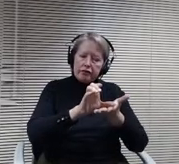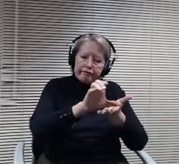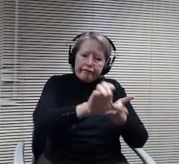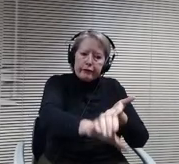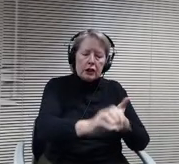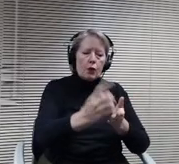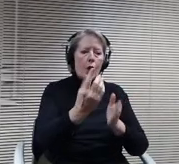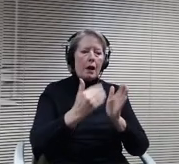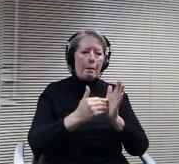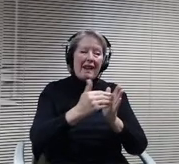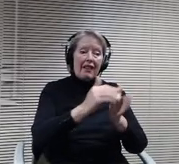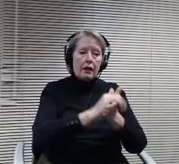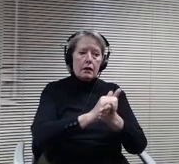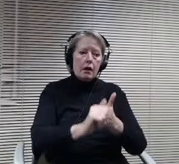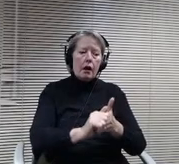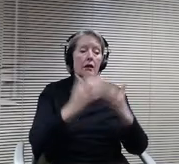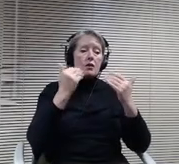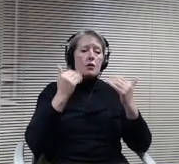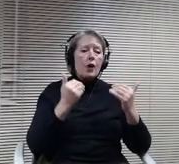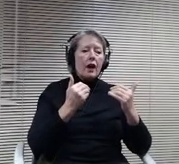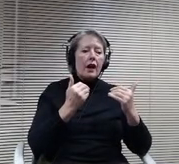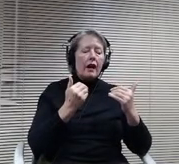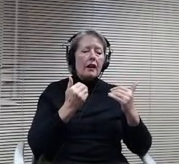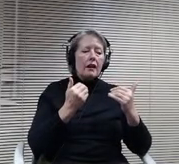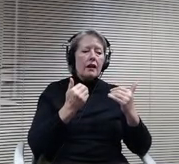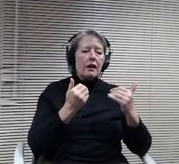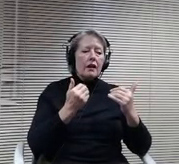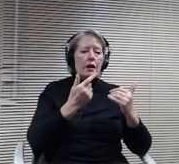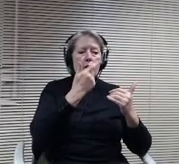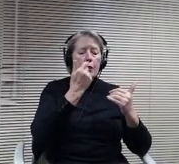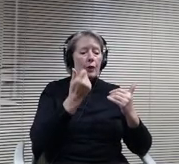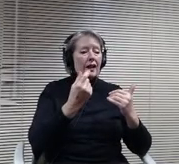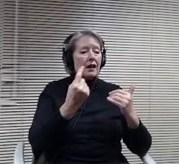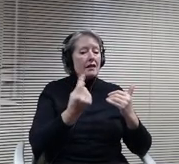of the failure of organizations like Minnetonka School District